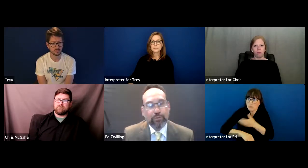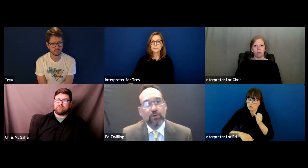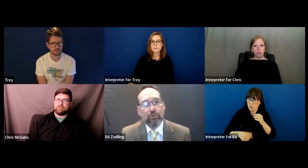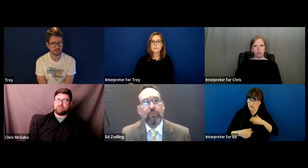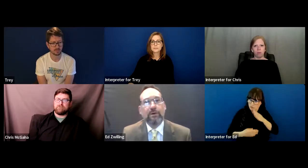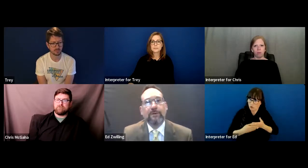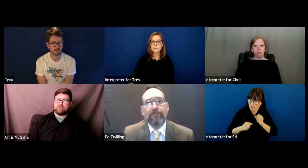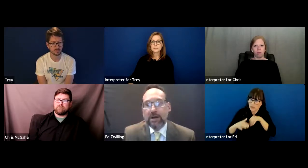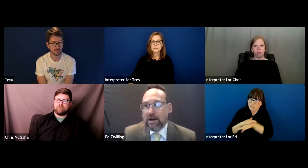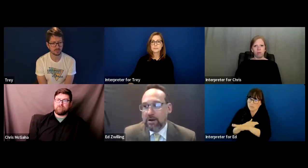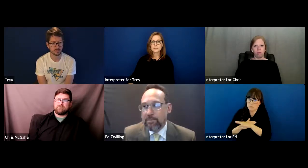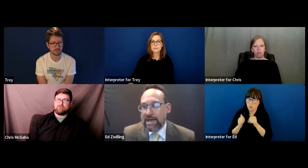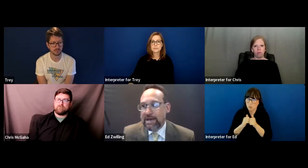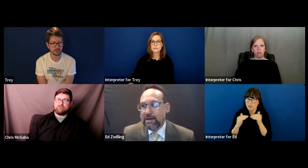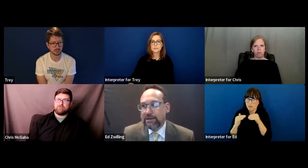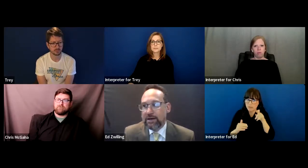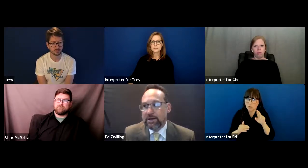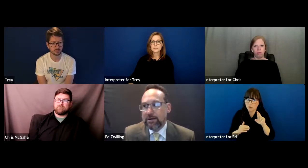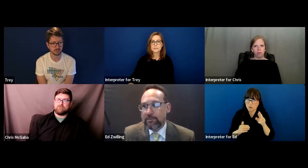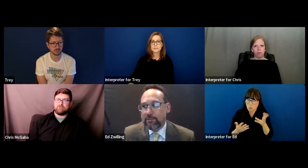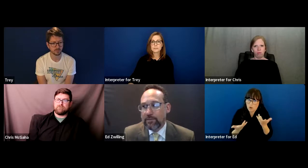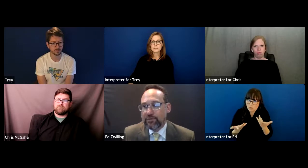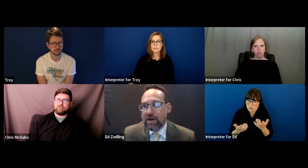with their peer group.